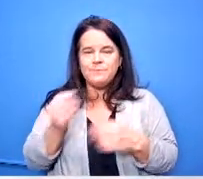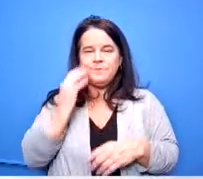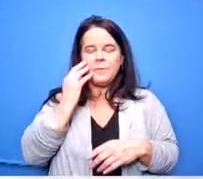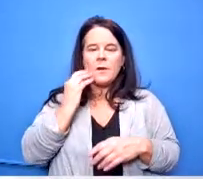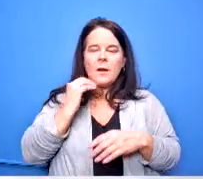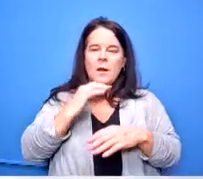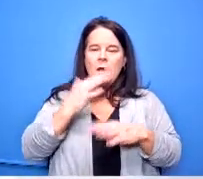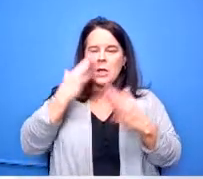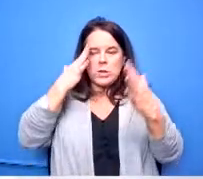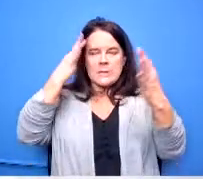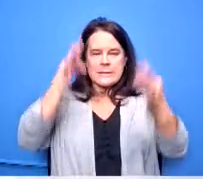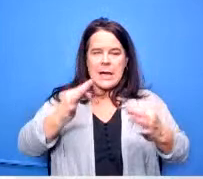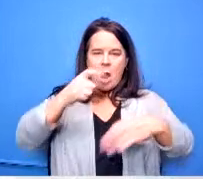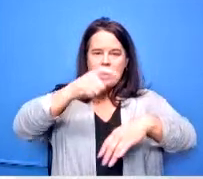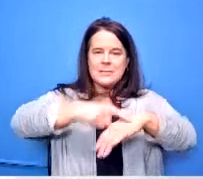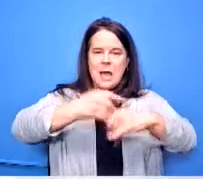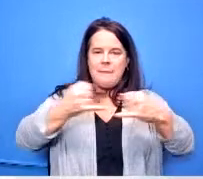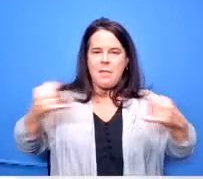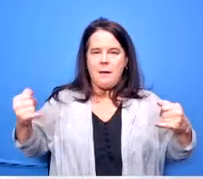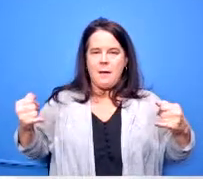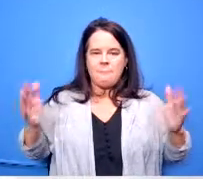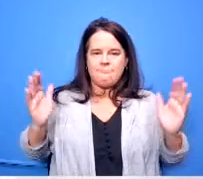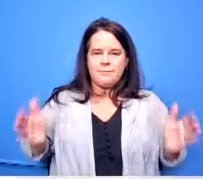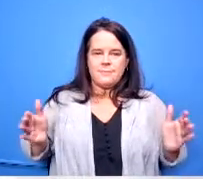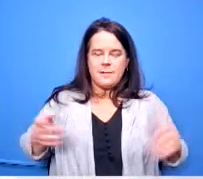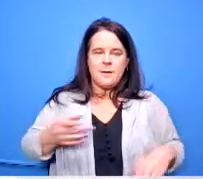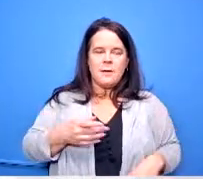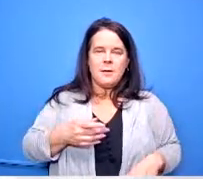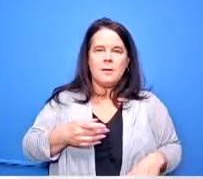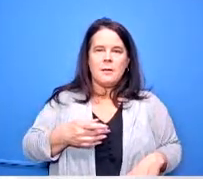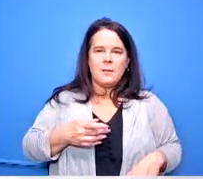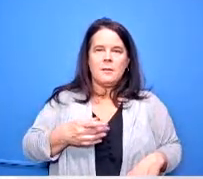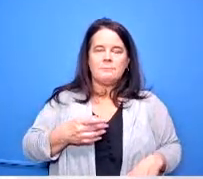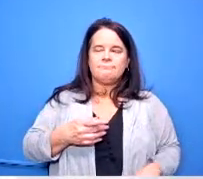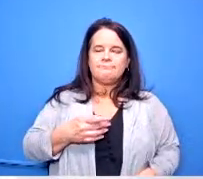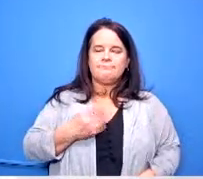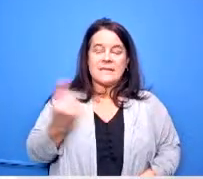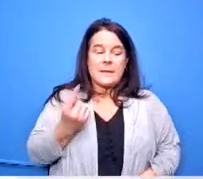where they were ex they are expected this is something that they came up with and they wrote